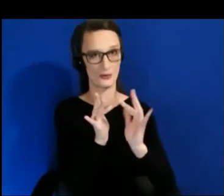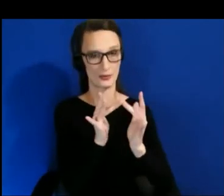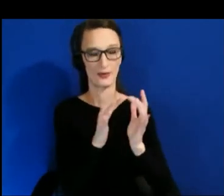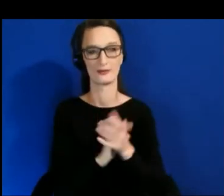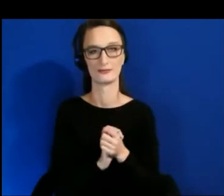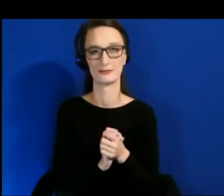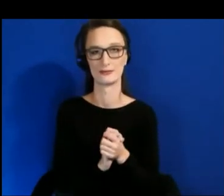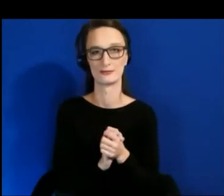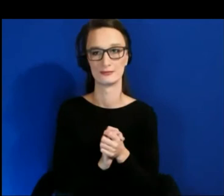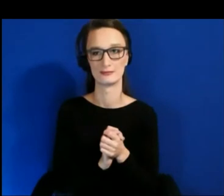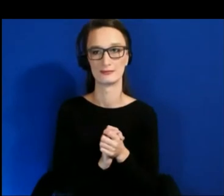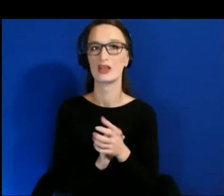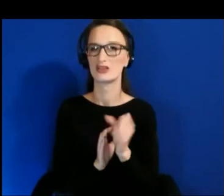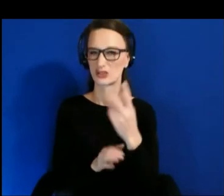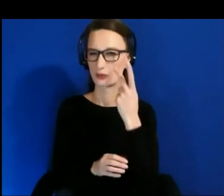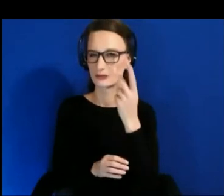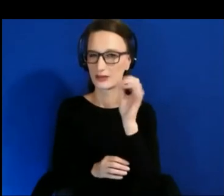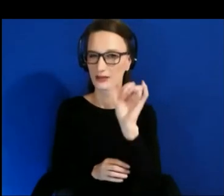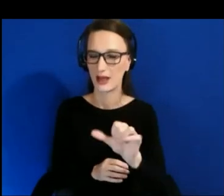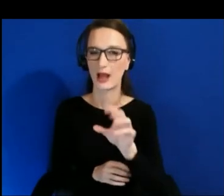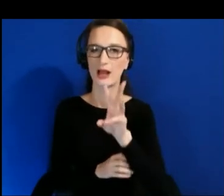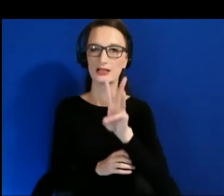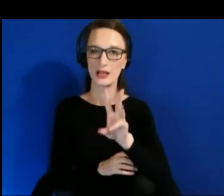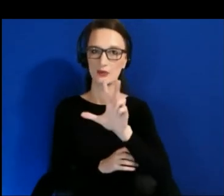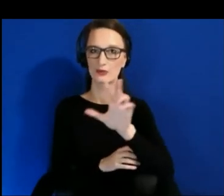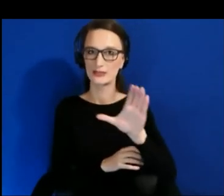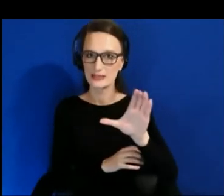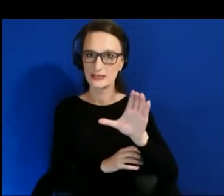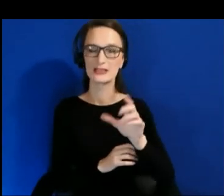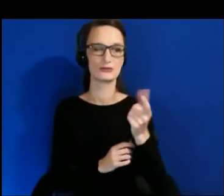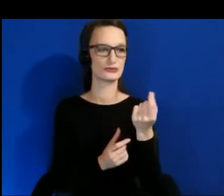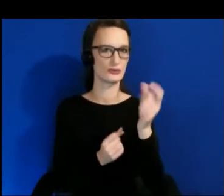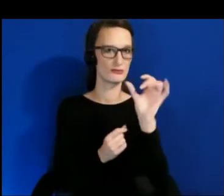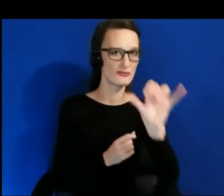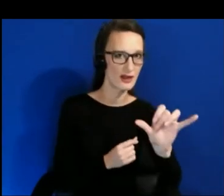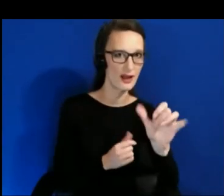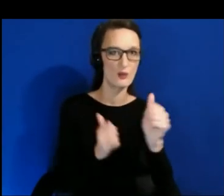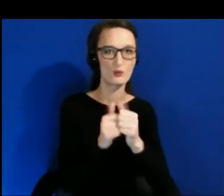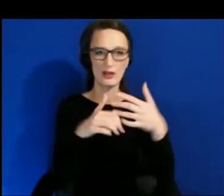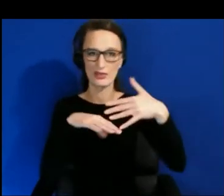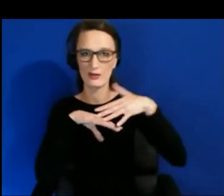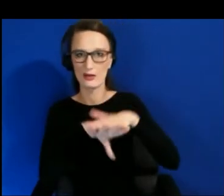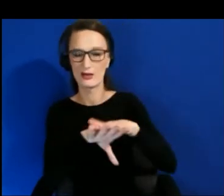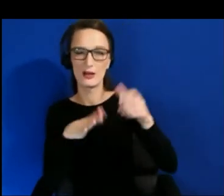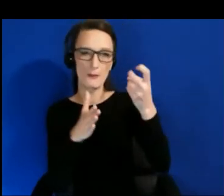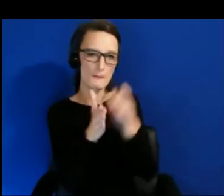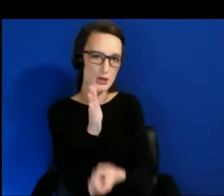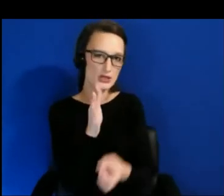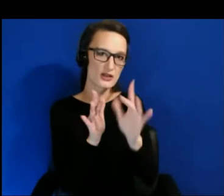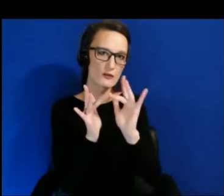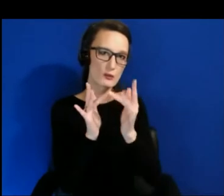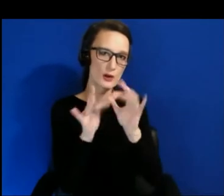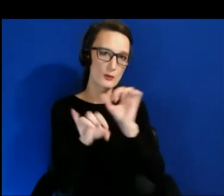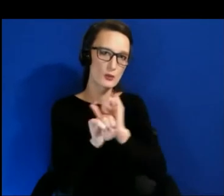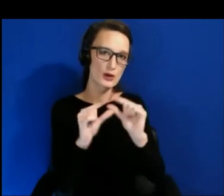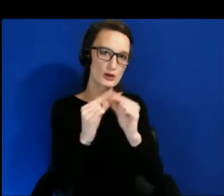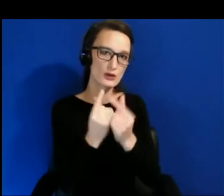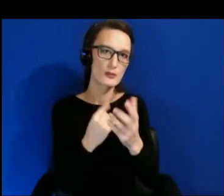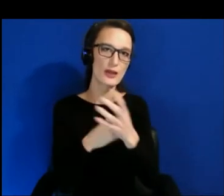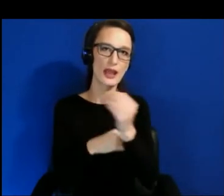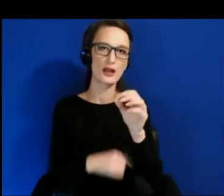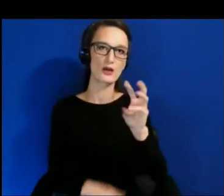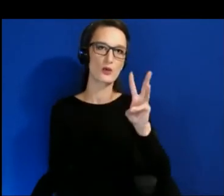Check out what the W3C is doing with the immersive web working group and the webXR device API that they are coming out with soon.